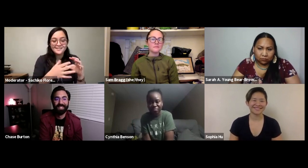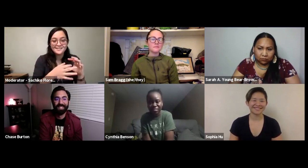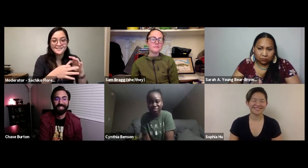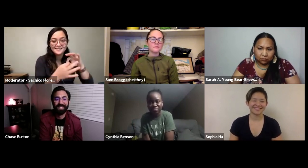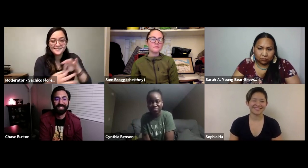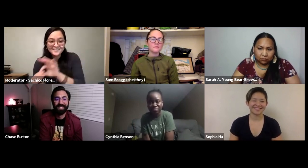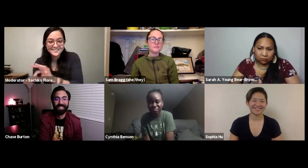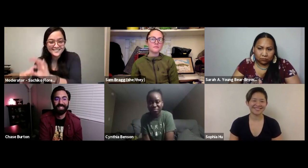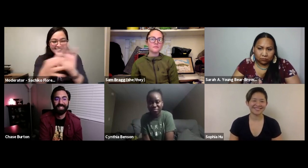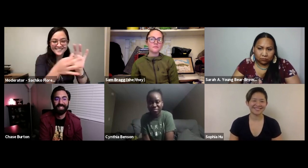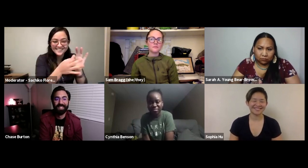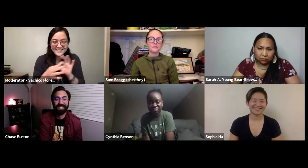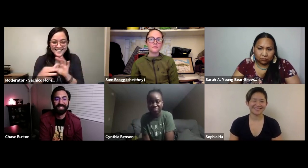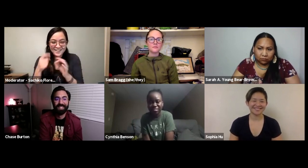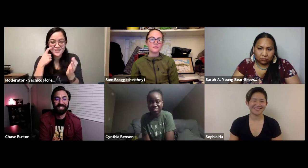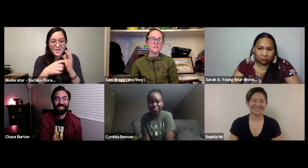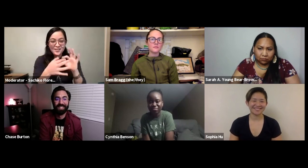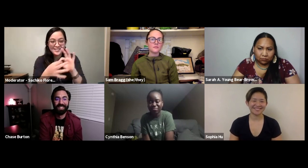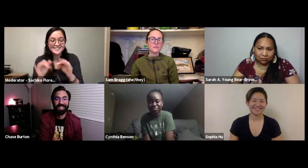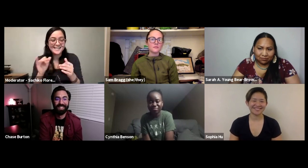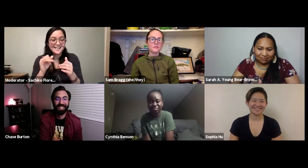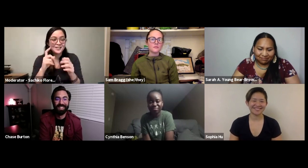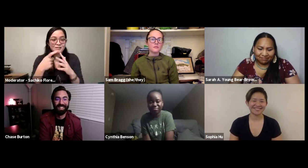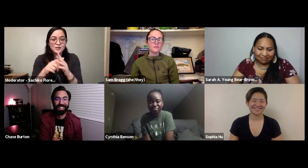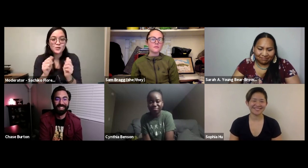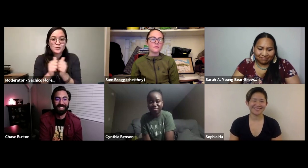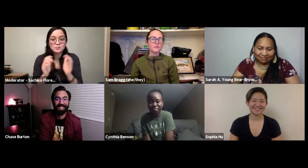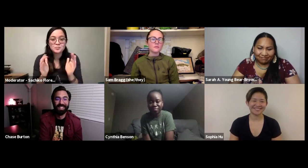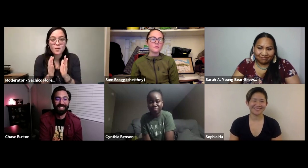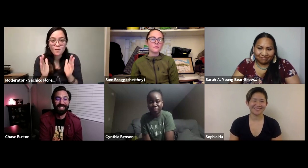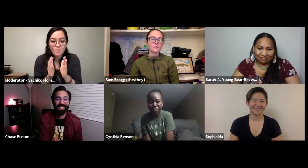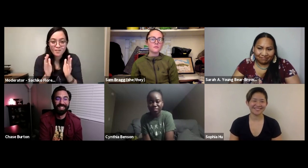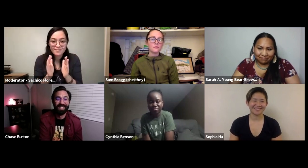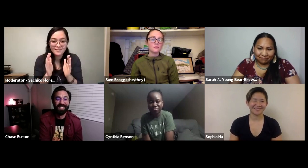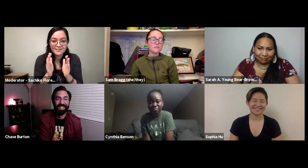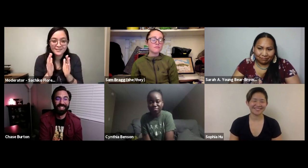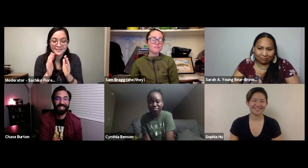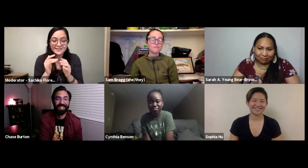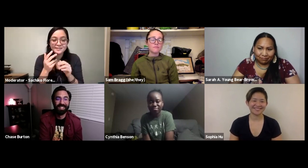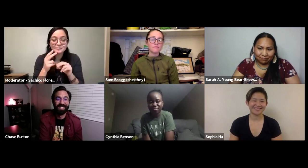Beautifu! I think all of your messages are connected in some way. For example starting